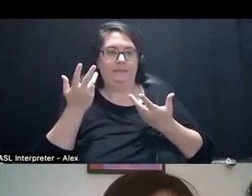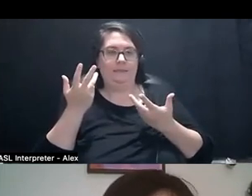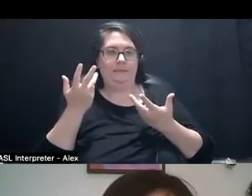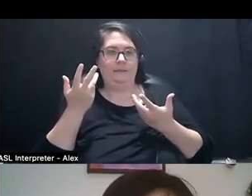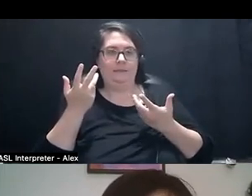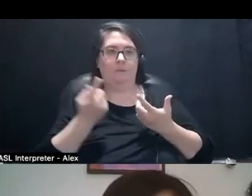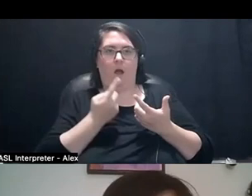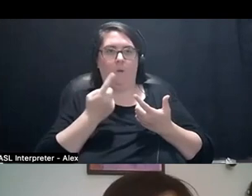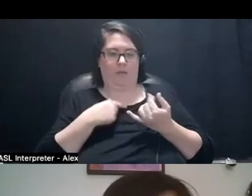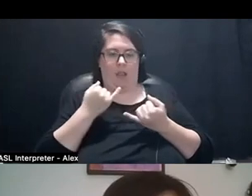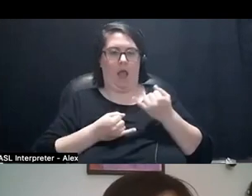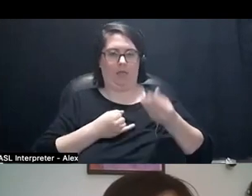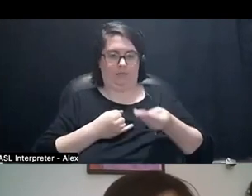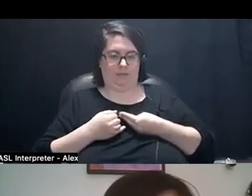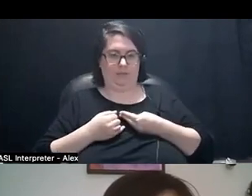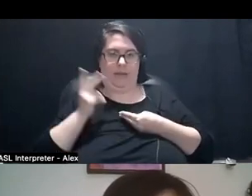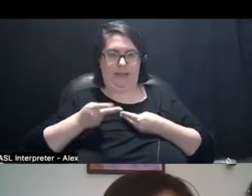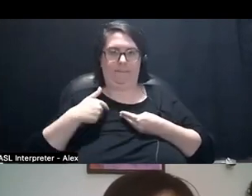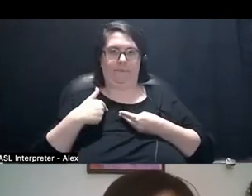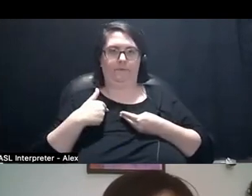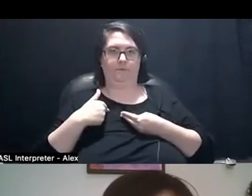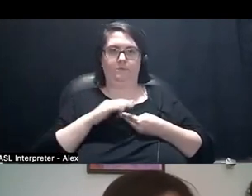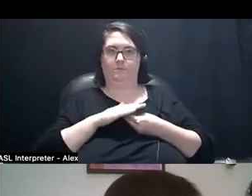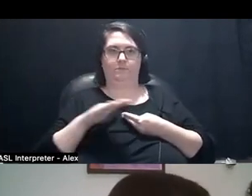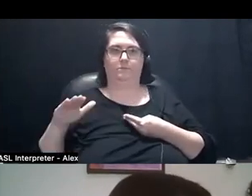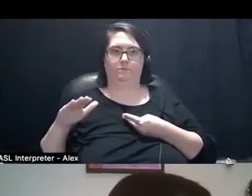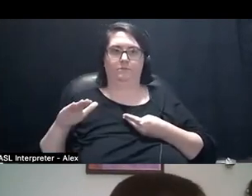I always I'm the last person to own something. Like it always just destroys.